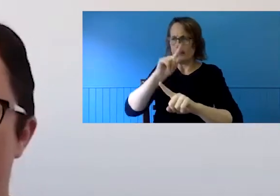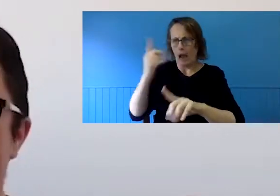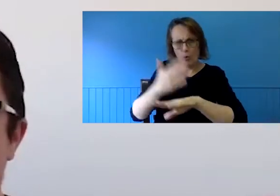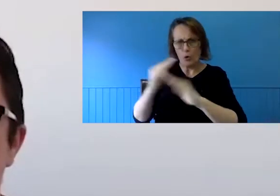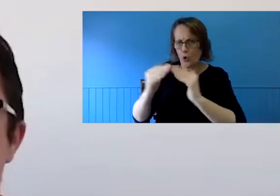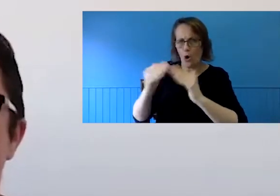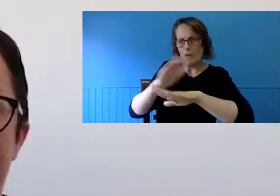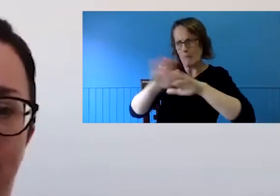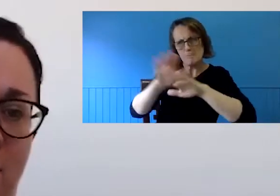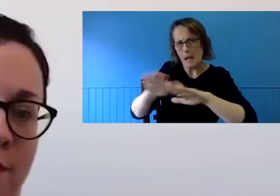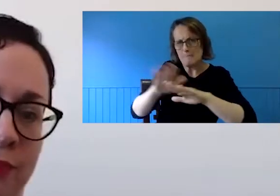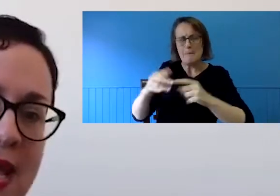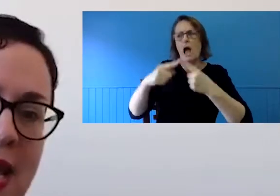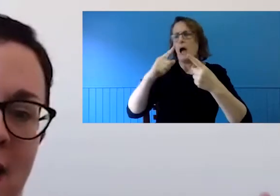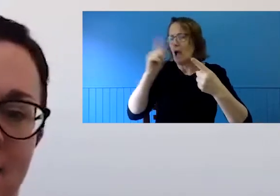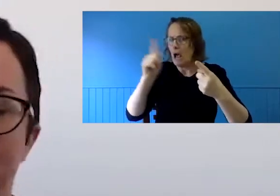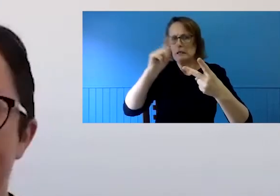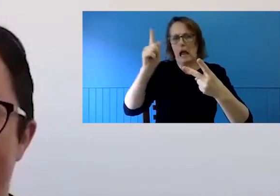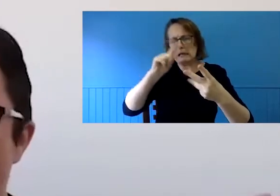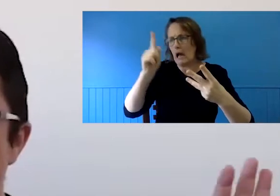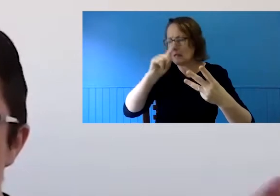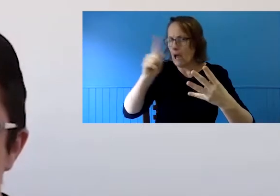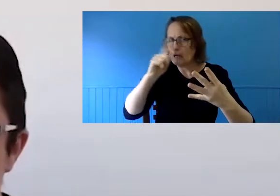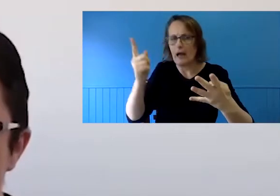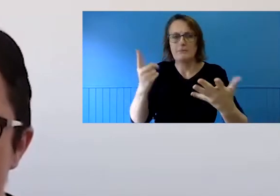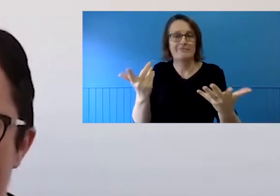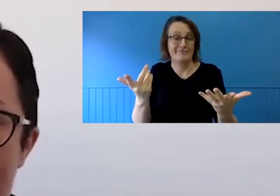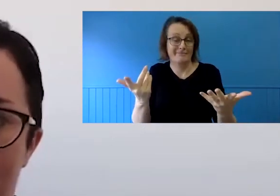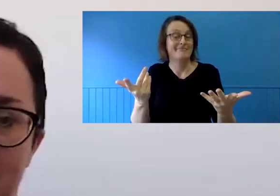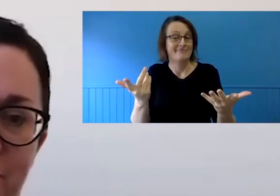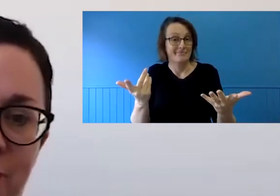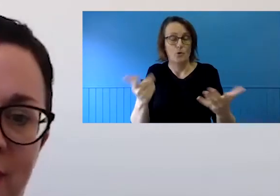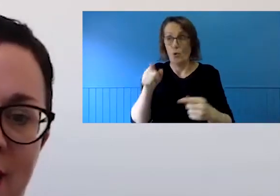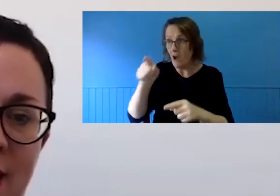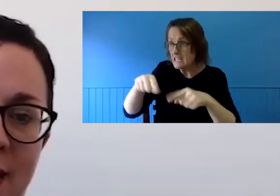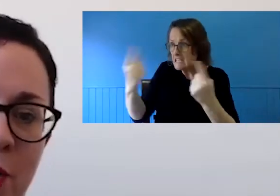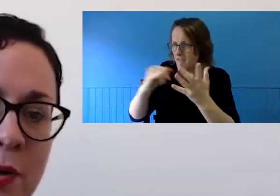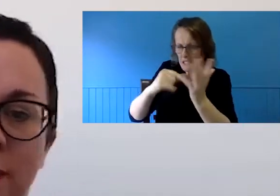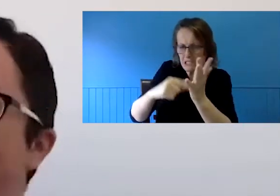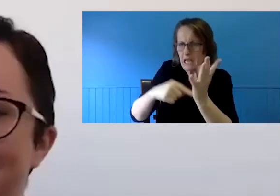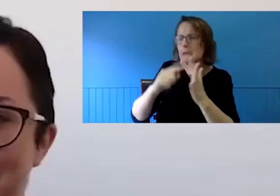home, let alone from a different town or state, were completely blown